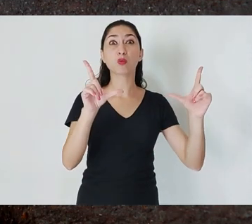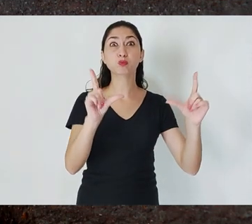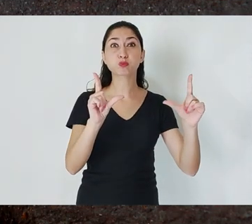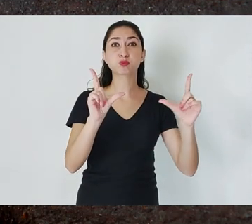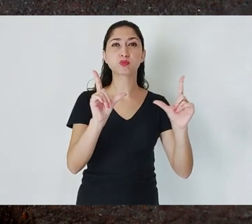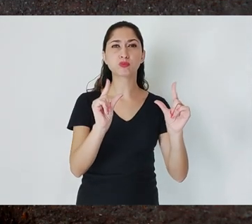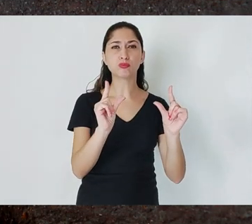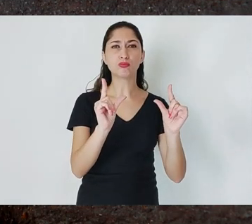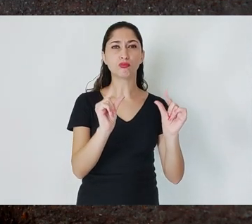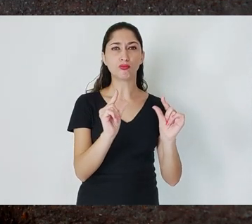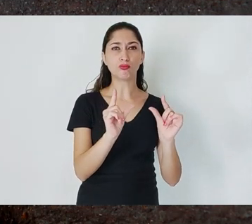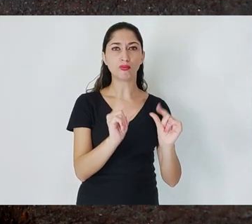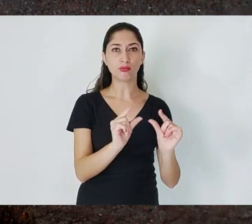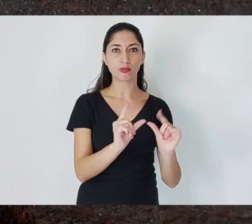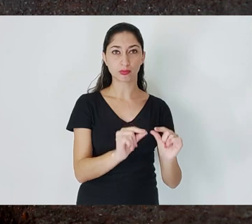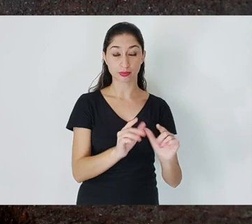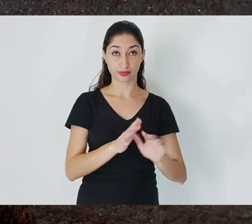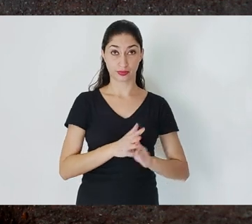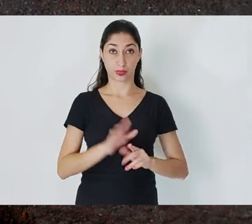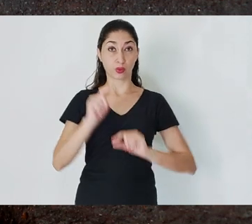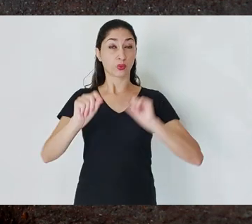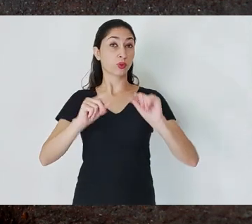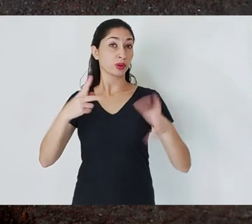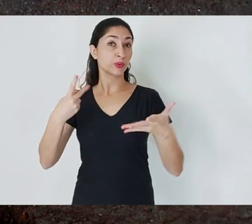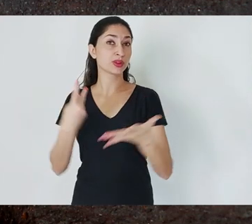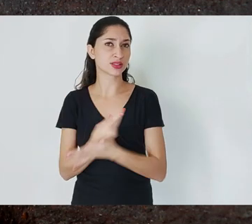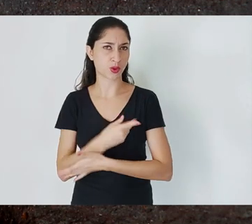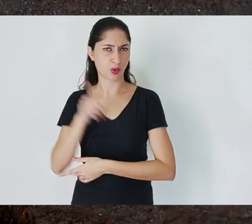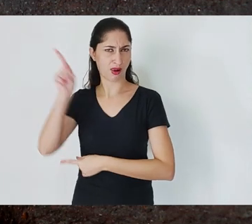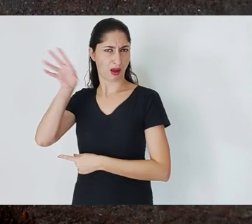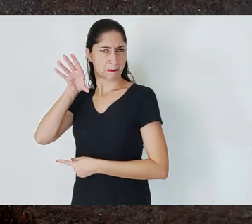increasing pressure to increase revenue.